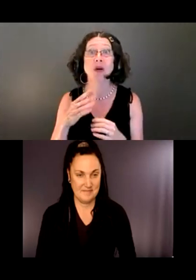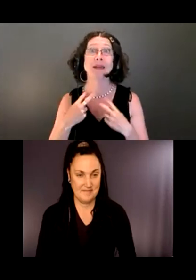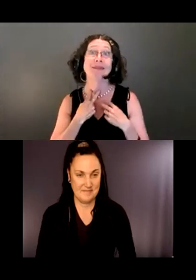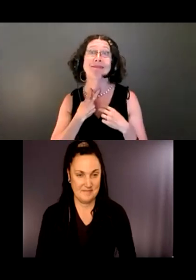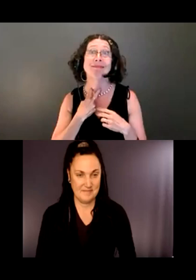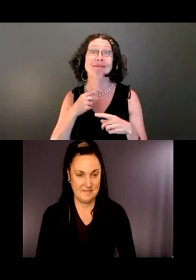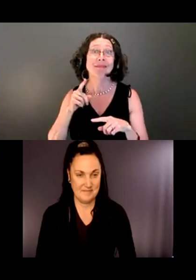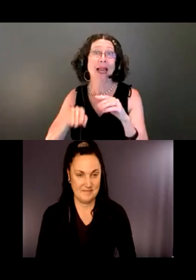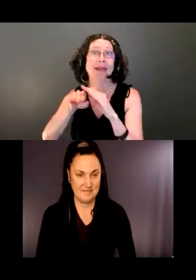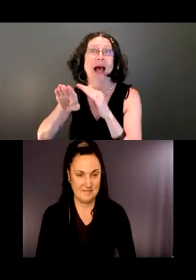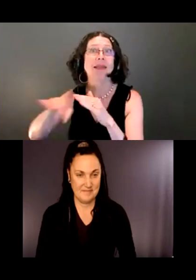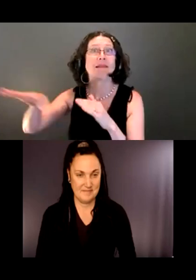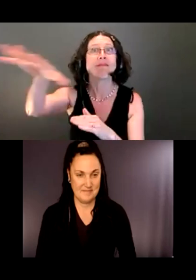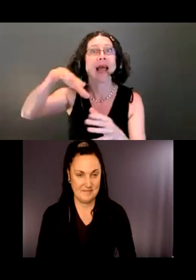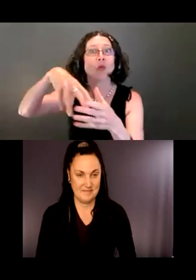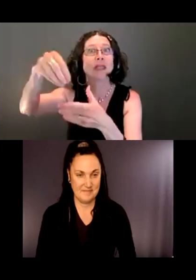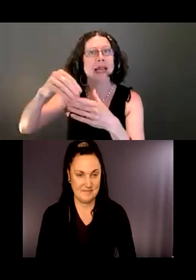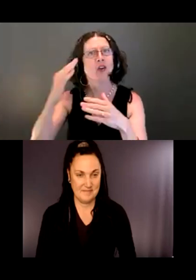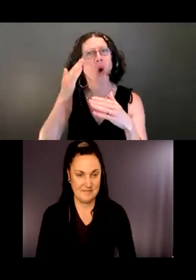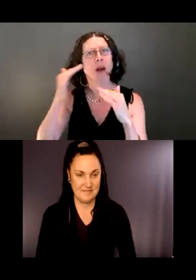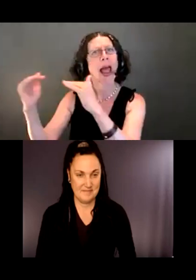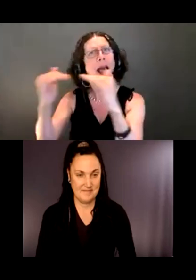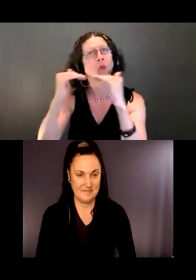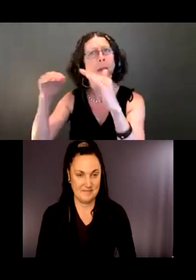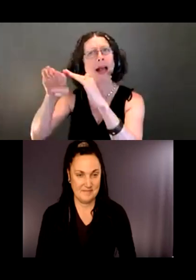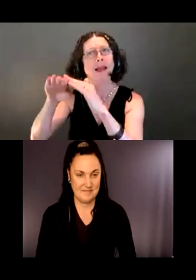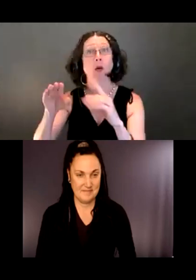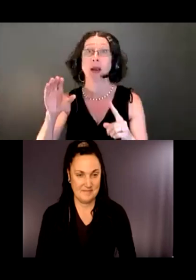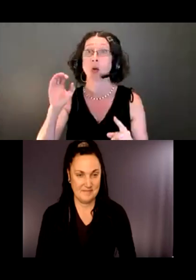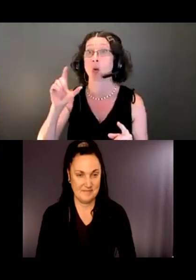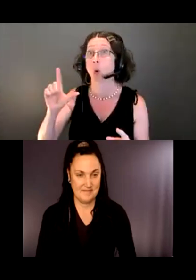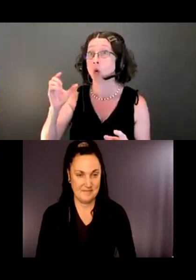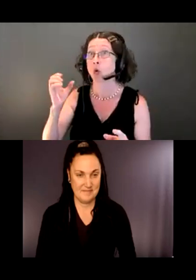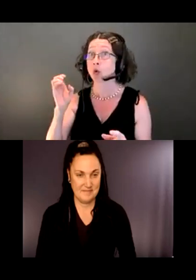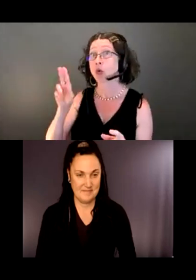Coal Creek, the Red Cedar Trailhead, any of the trailheads are only accessible by car.